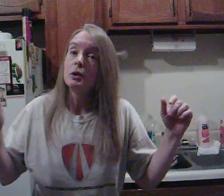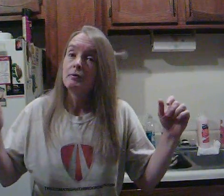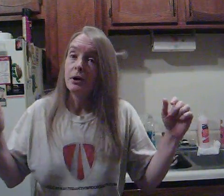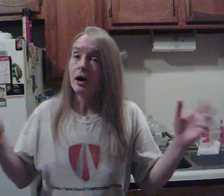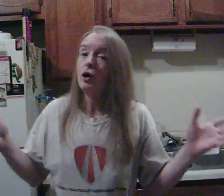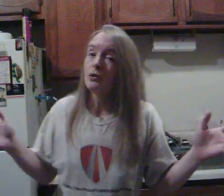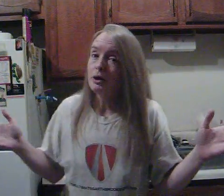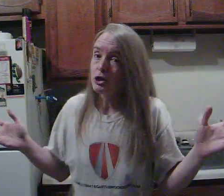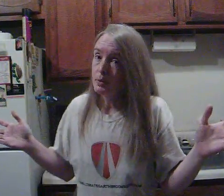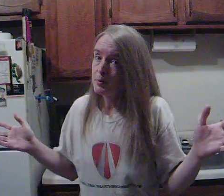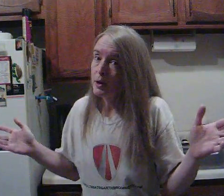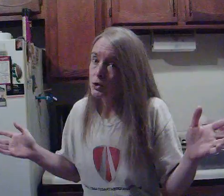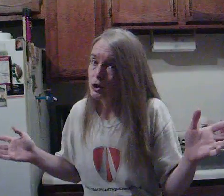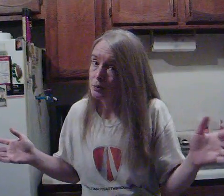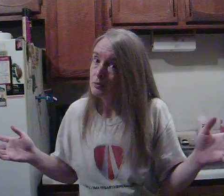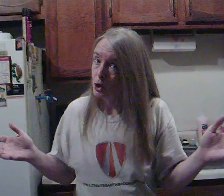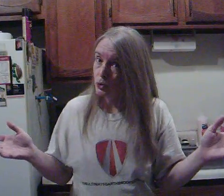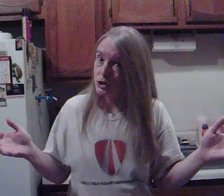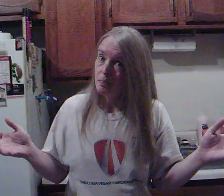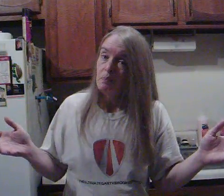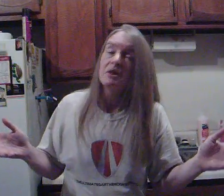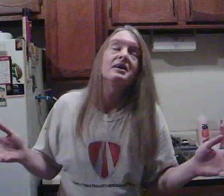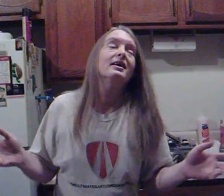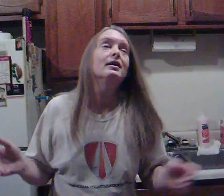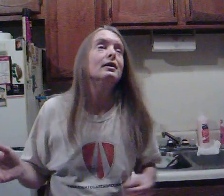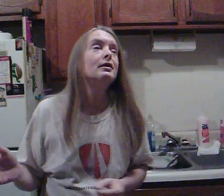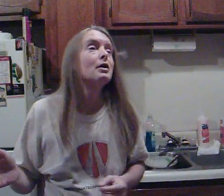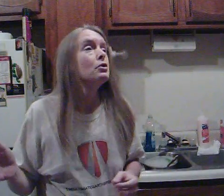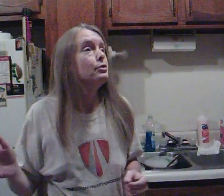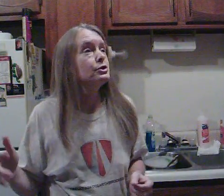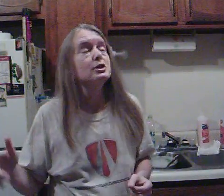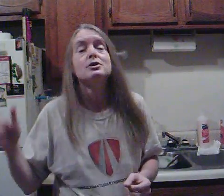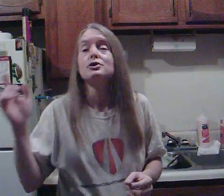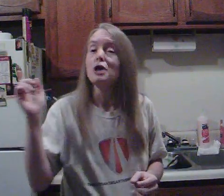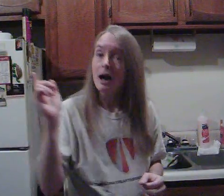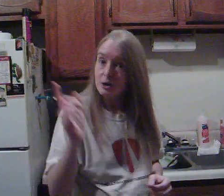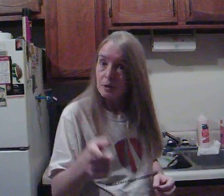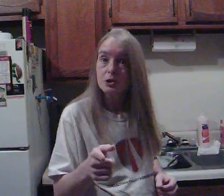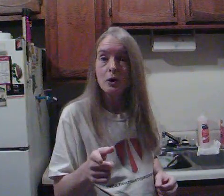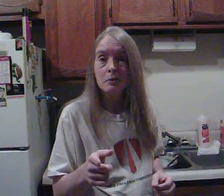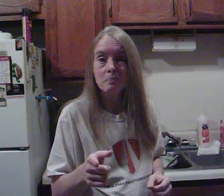it for now on the James Patteron news. This is ICEPETS QUEEN